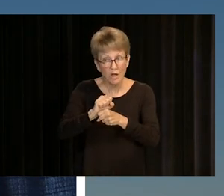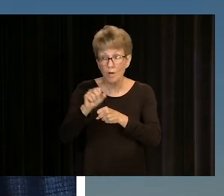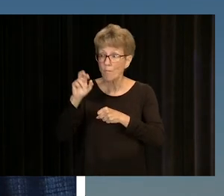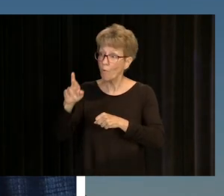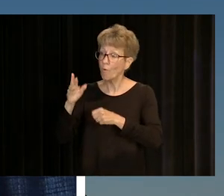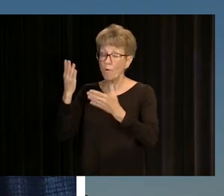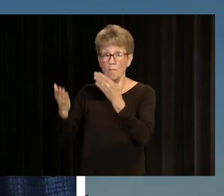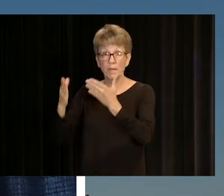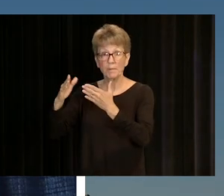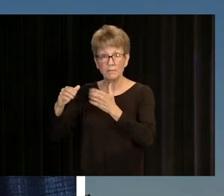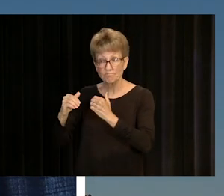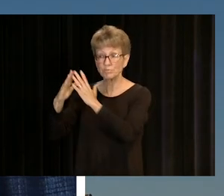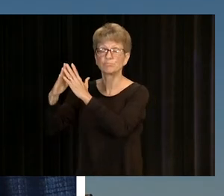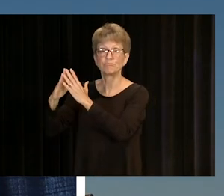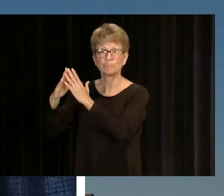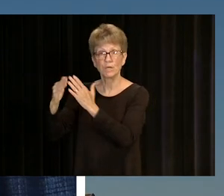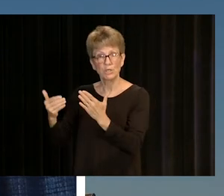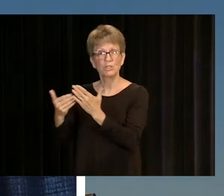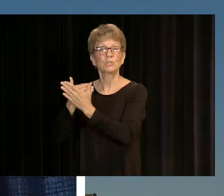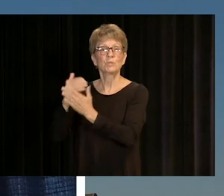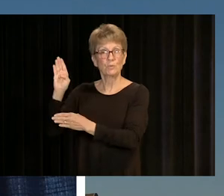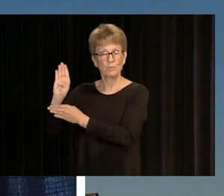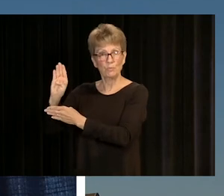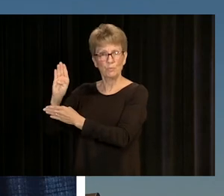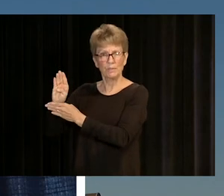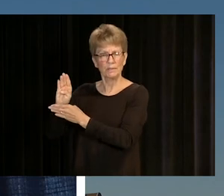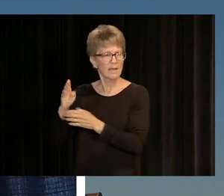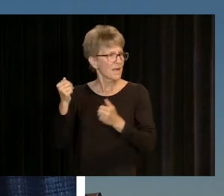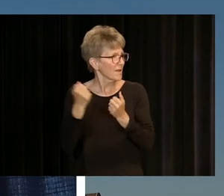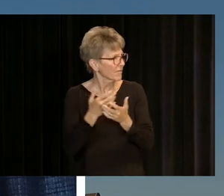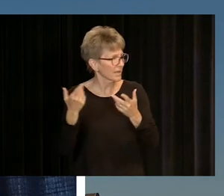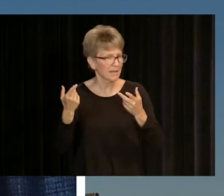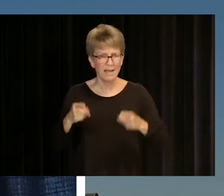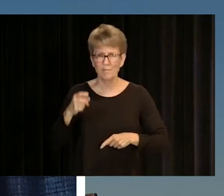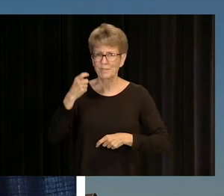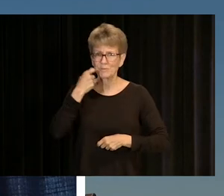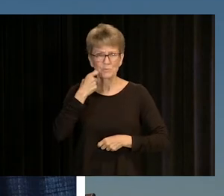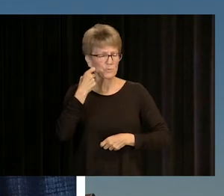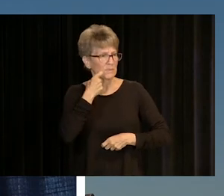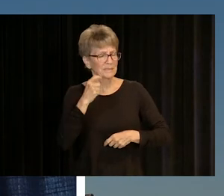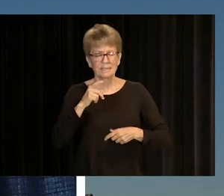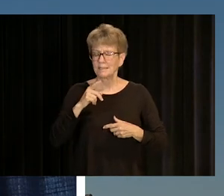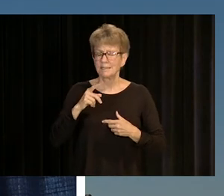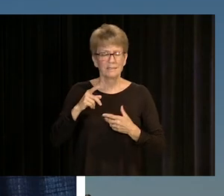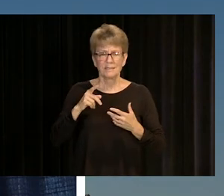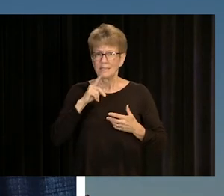GET A BETTER JOB, OR EVEN START A SMALL BUSINESS. NOW, WITH EVERYTHING THAT'S HAPPENED IN THE WORLD RECENTLY,